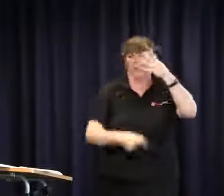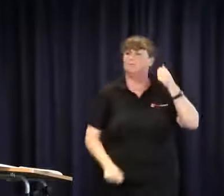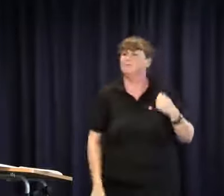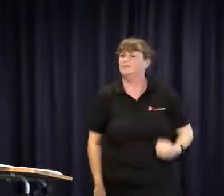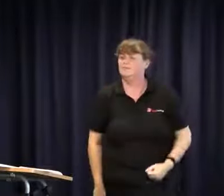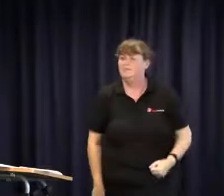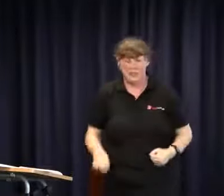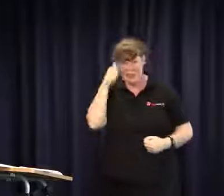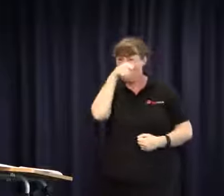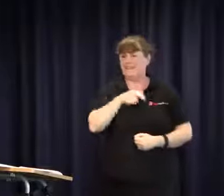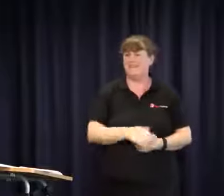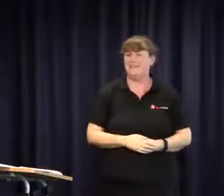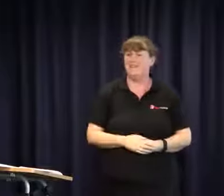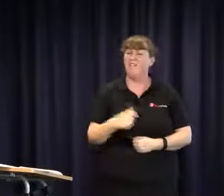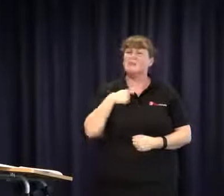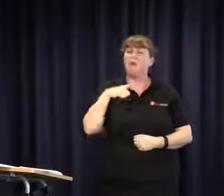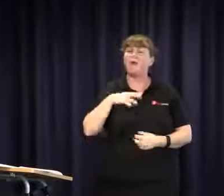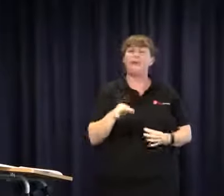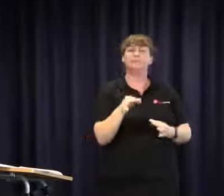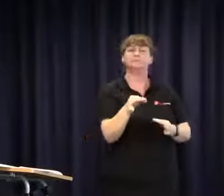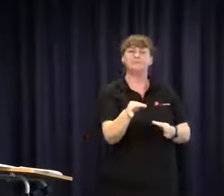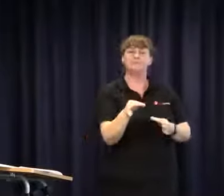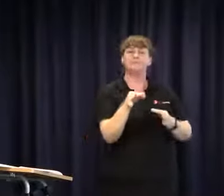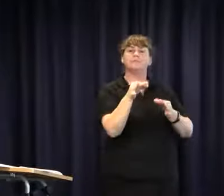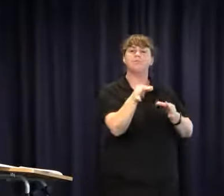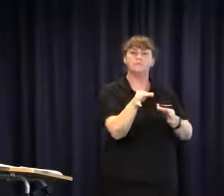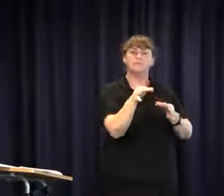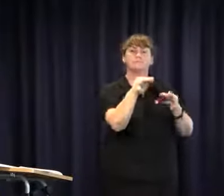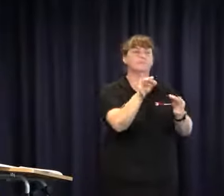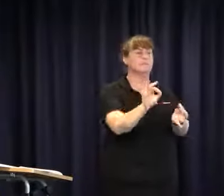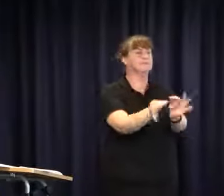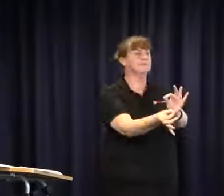people out there advocating and those people who do understand and those this. That's why